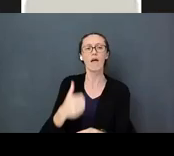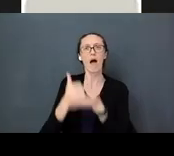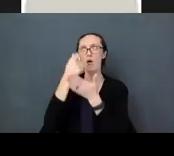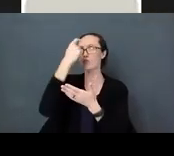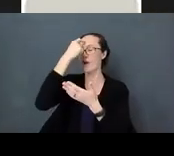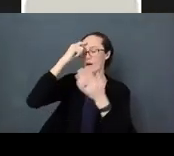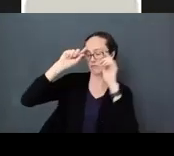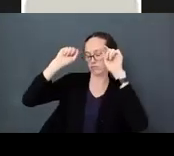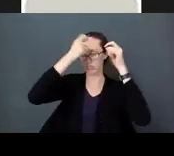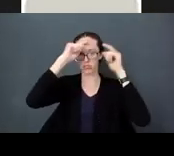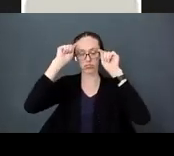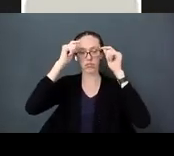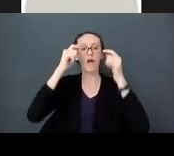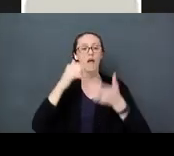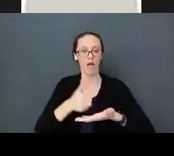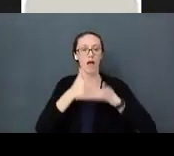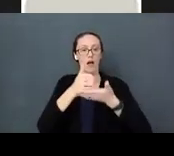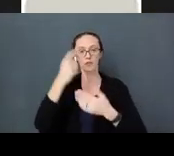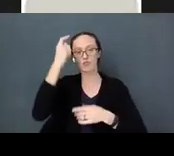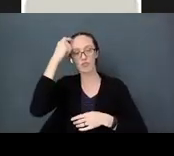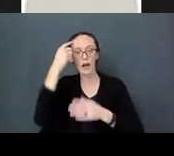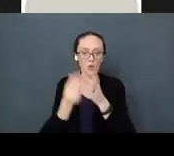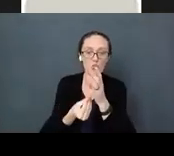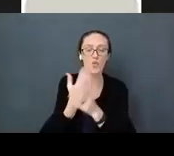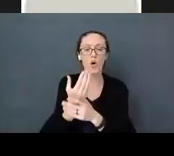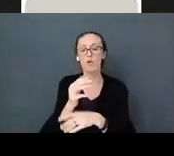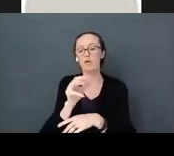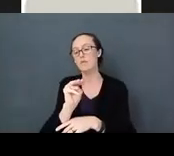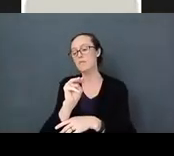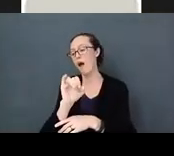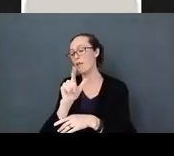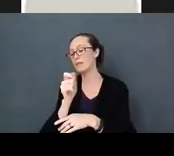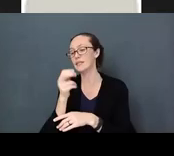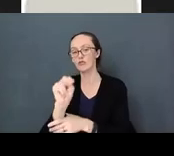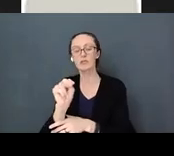It allows the brain to grow. It allows our bodies to rest and recover and continue to learn.